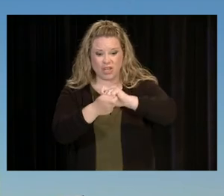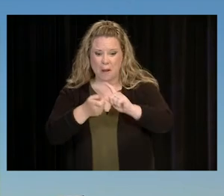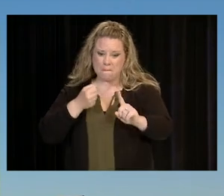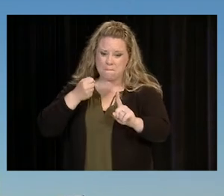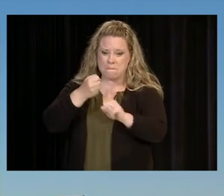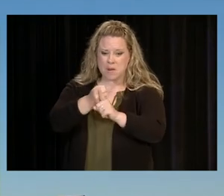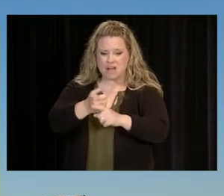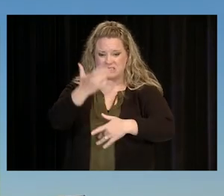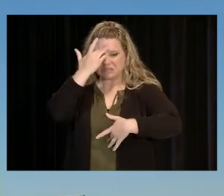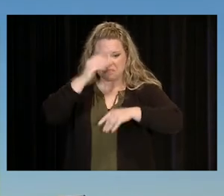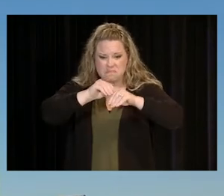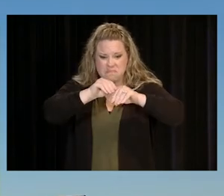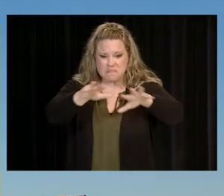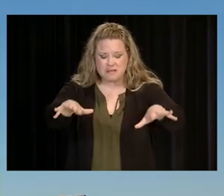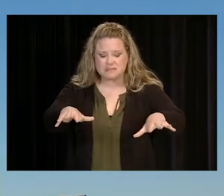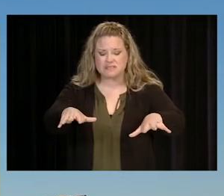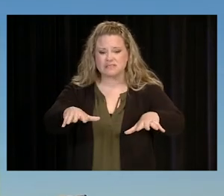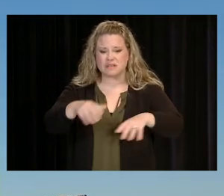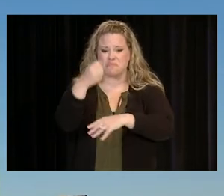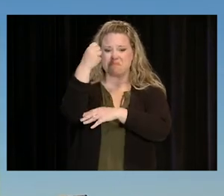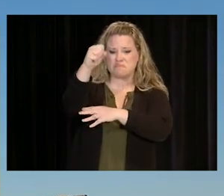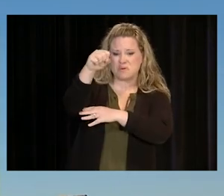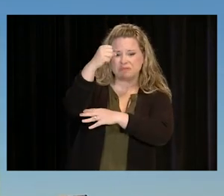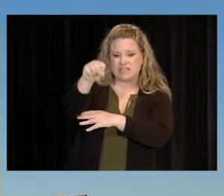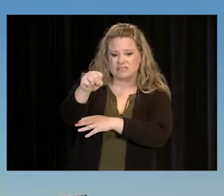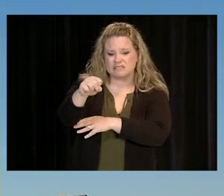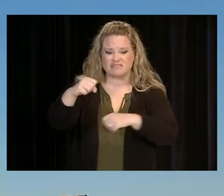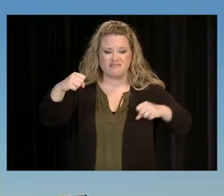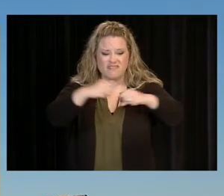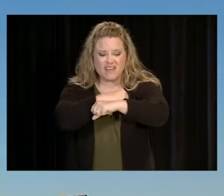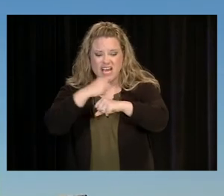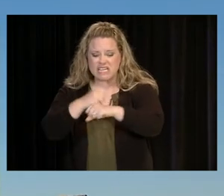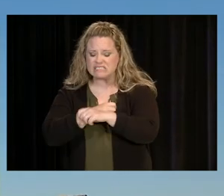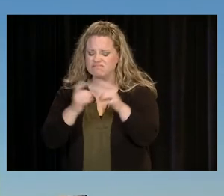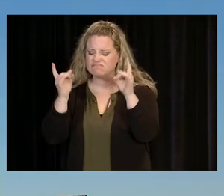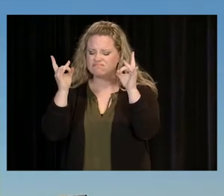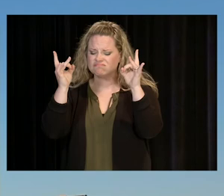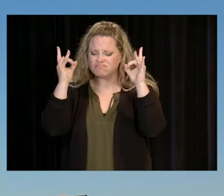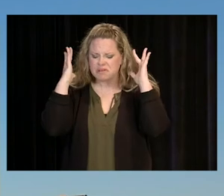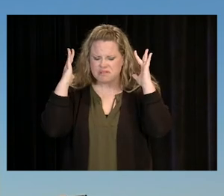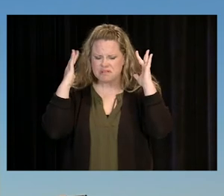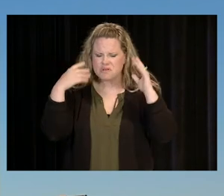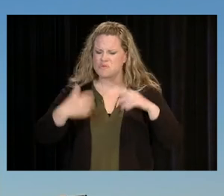PROTEST, RIOTS AND WORSE. IT'S NOT EASY TO GET THROUGH SCHOOL